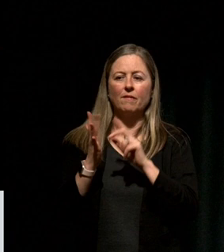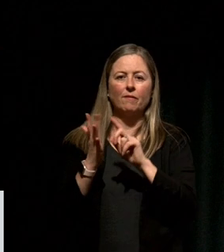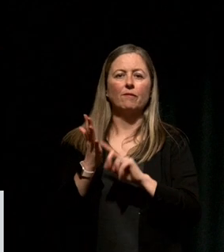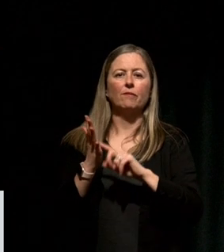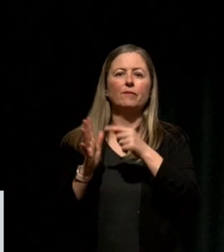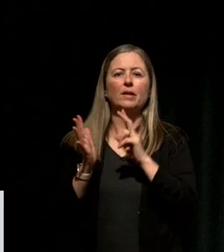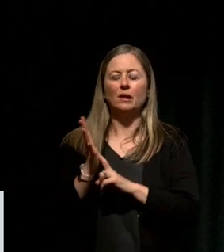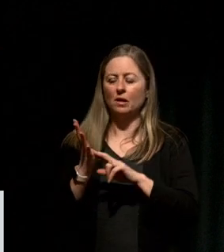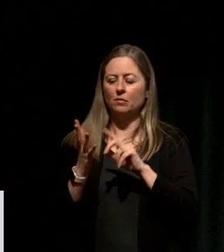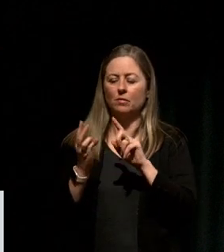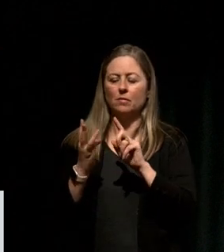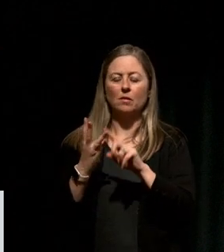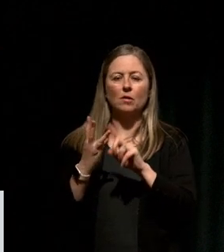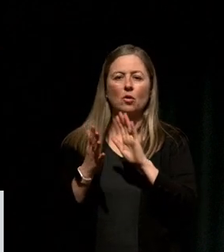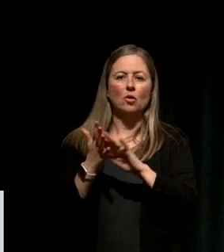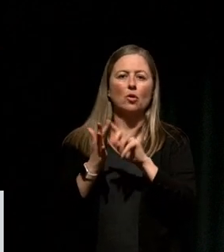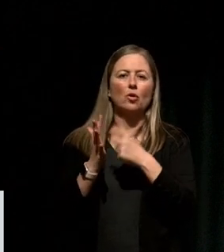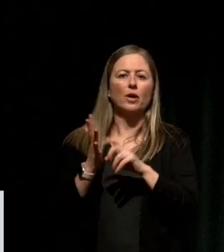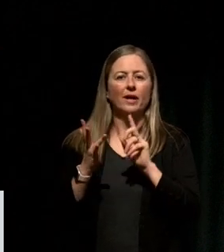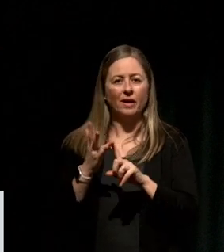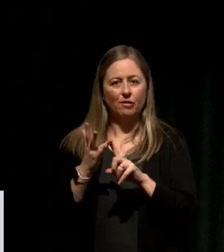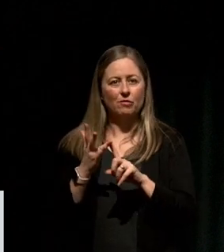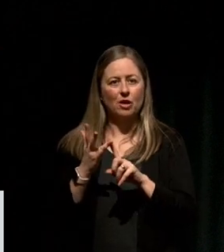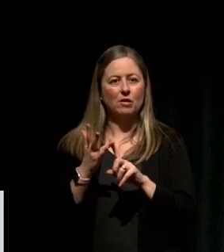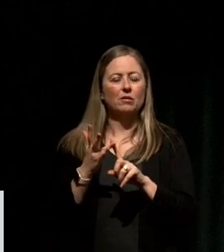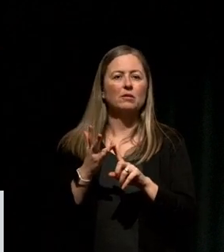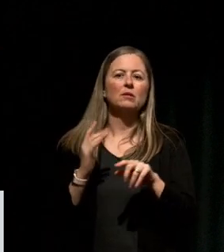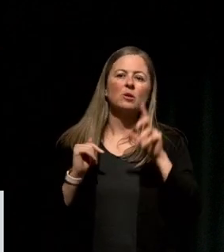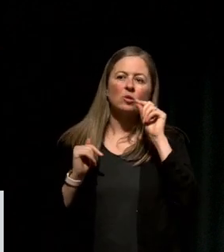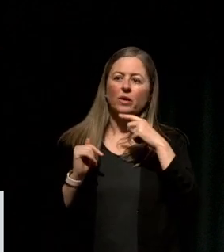The Drama Triangle is the core basis of storytelling; whether that's stories we tell ourselves,